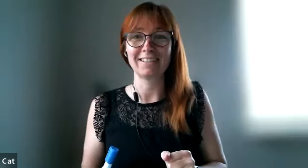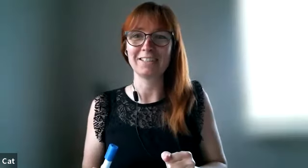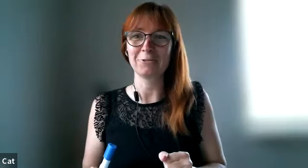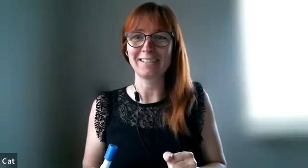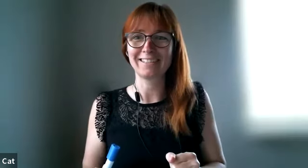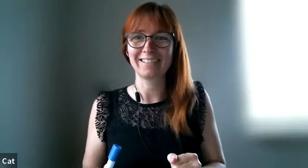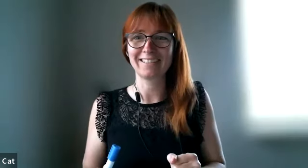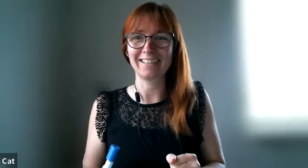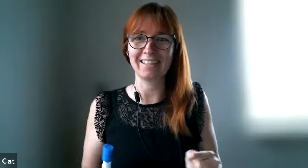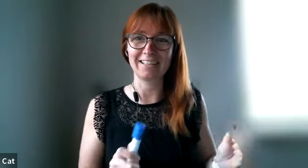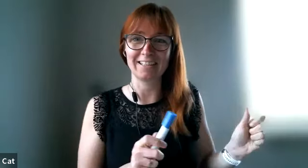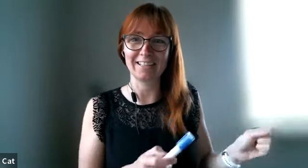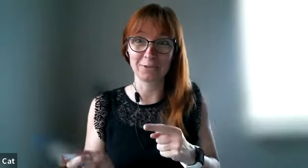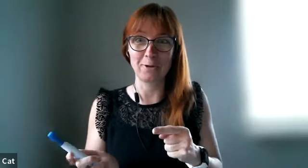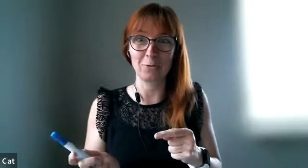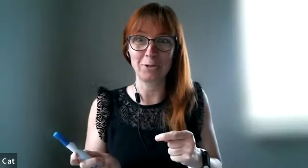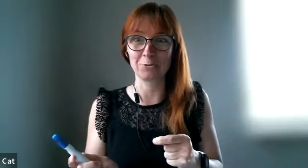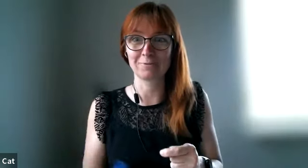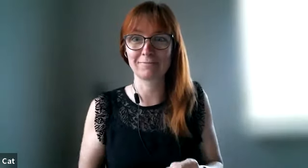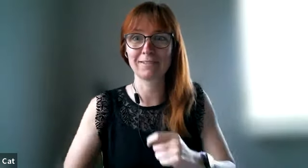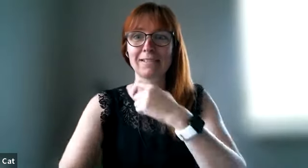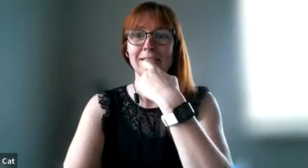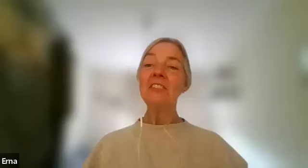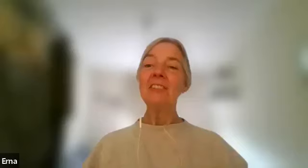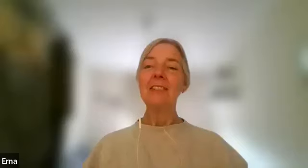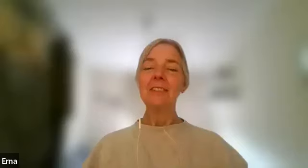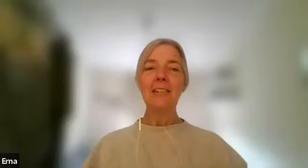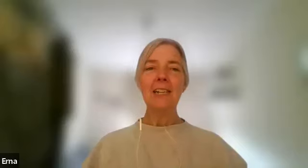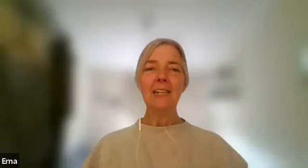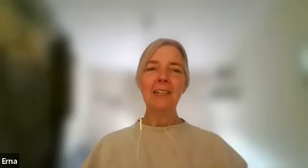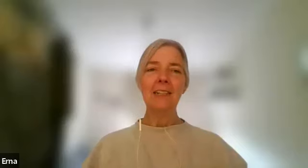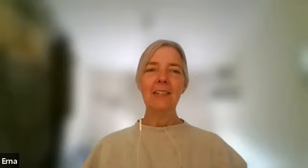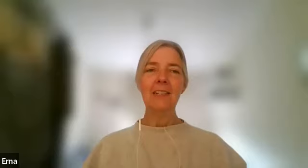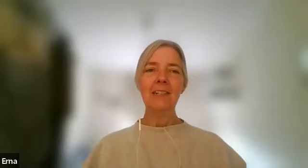then do it and let us know how it goes yes i have to keep you updated